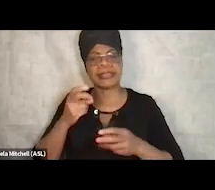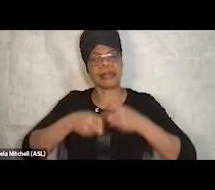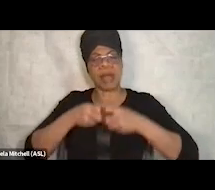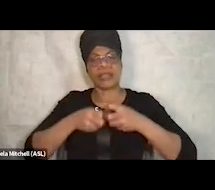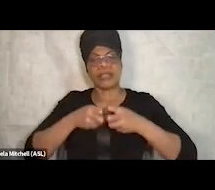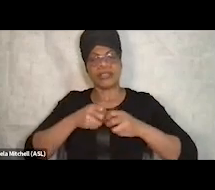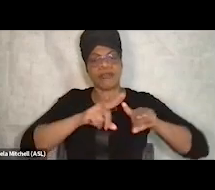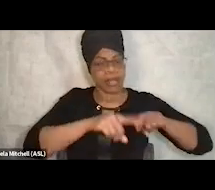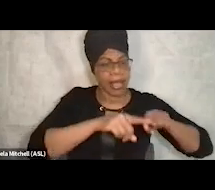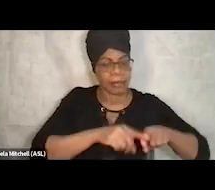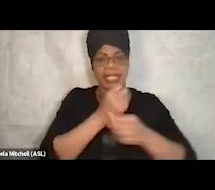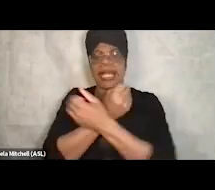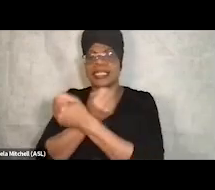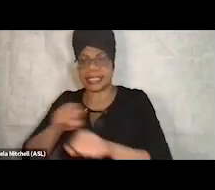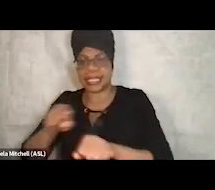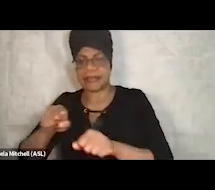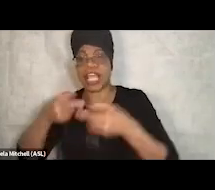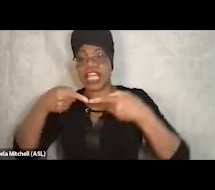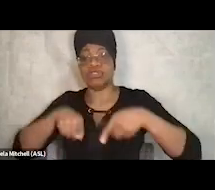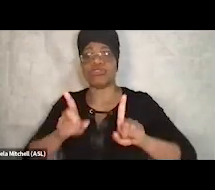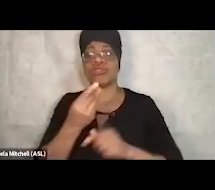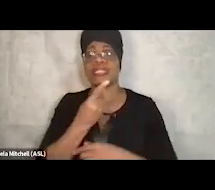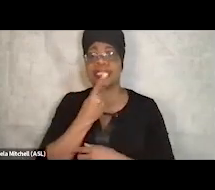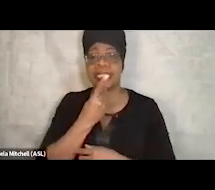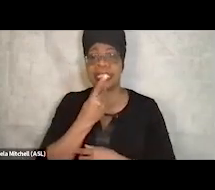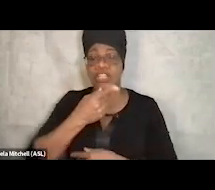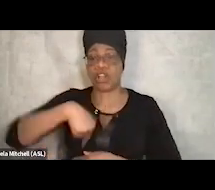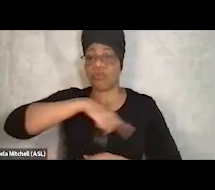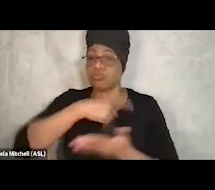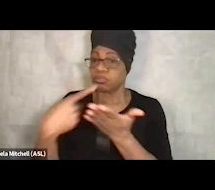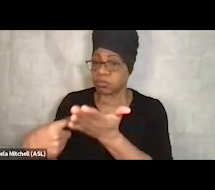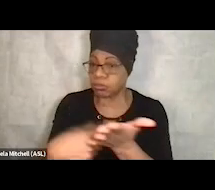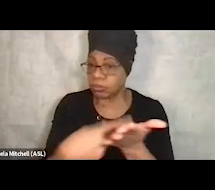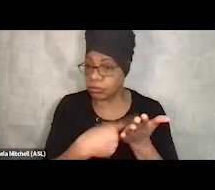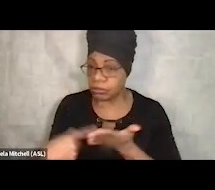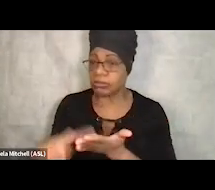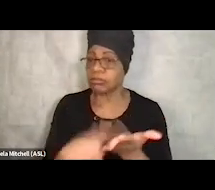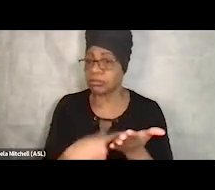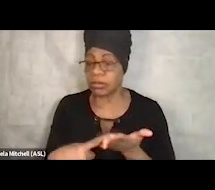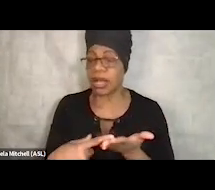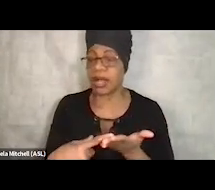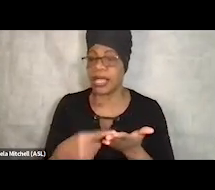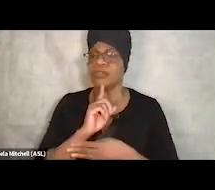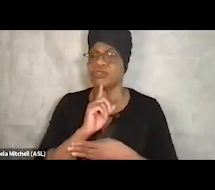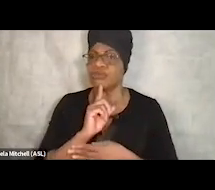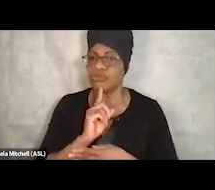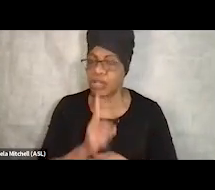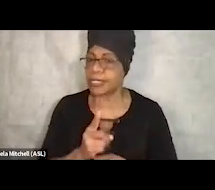and we addressed them at that dinner. And it was the pivotal turning point